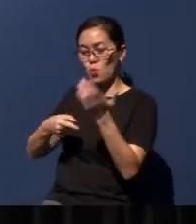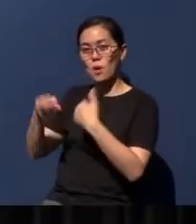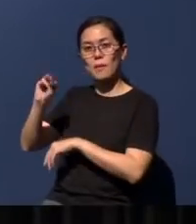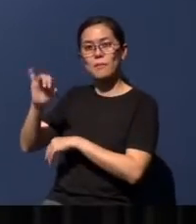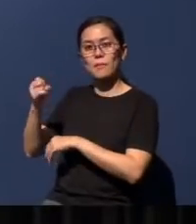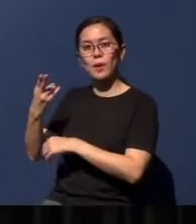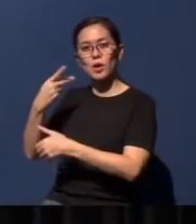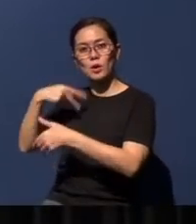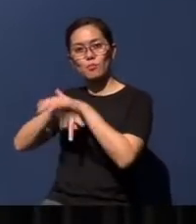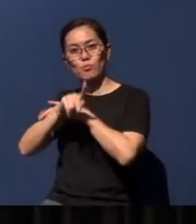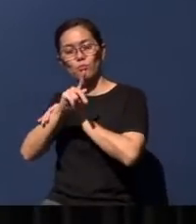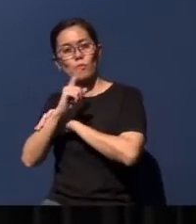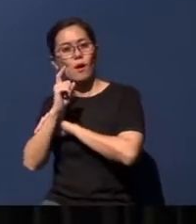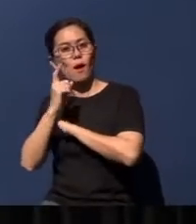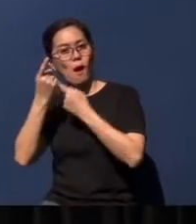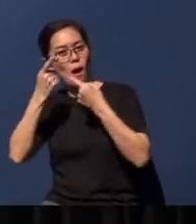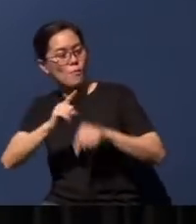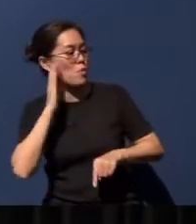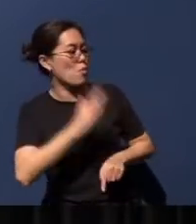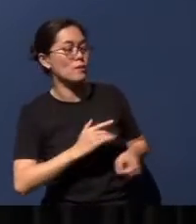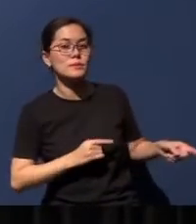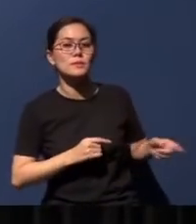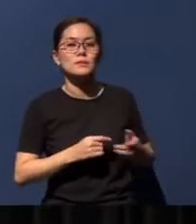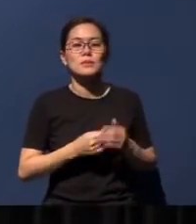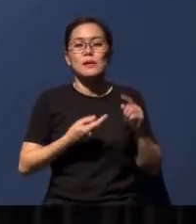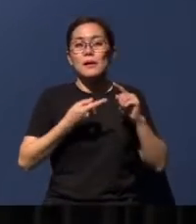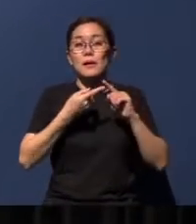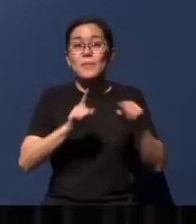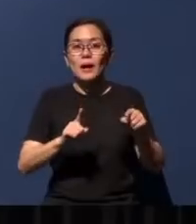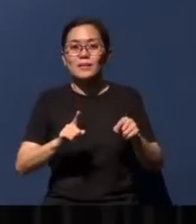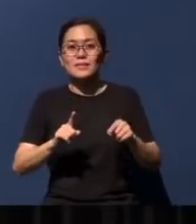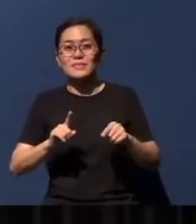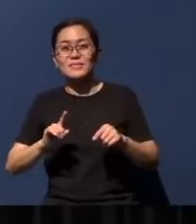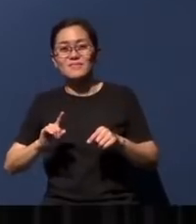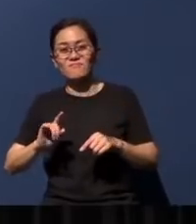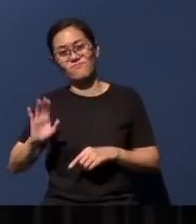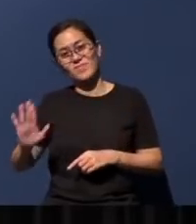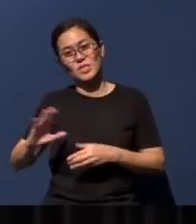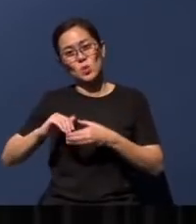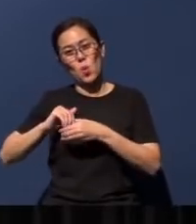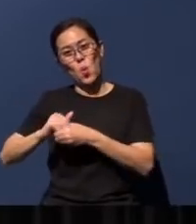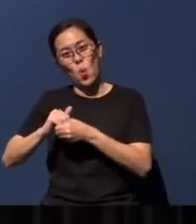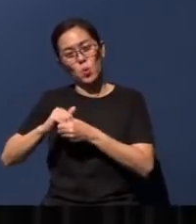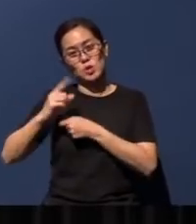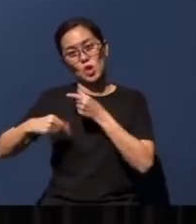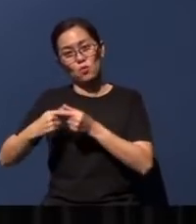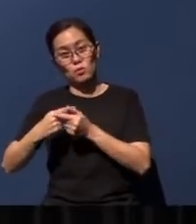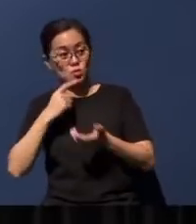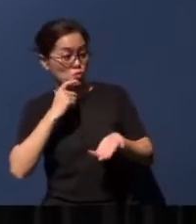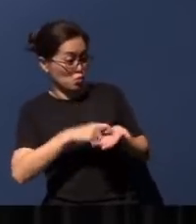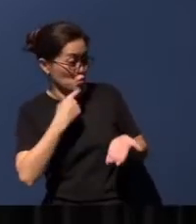would happen. But writing to his own generation while predicting this devastation by